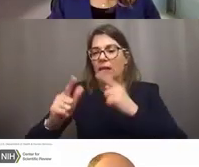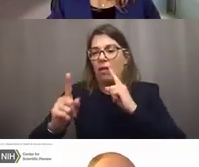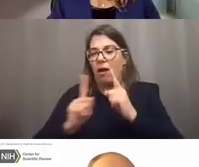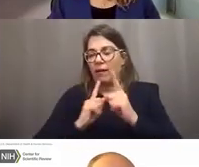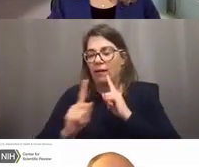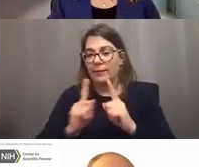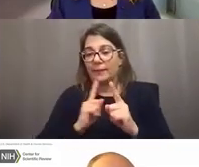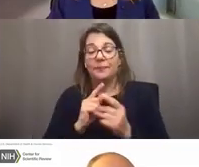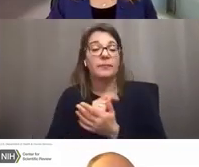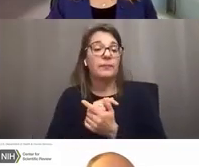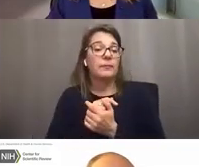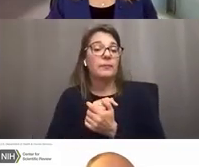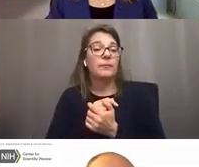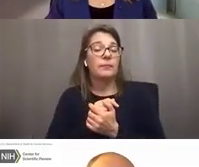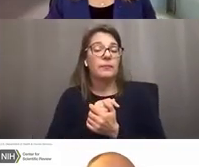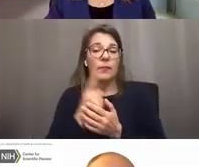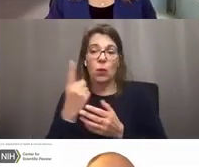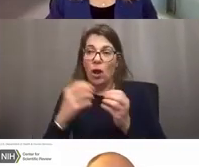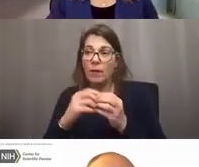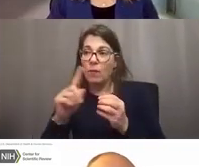And then I'll do one more question before finishing up.